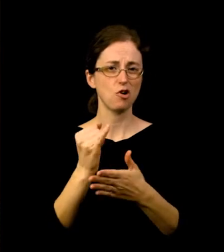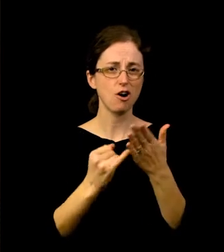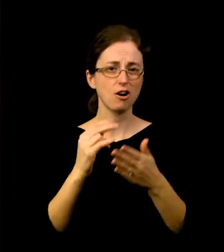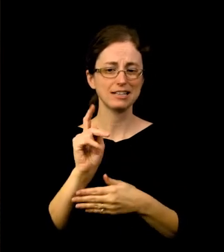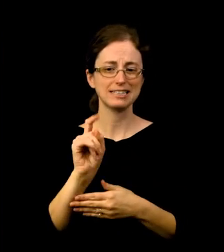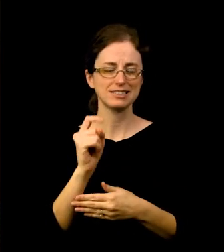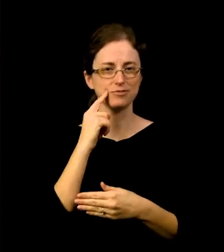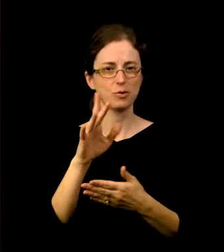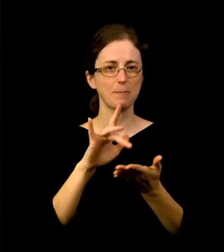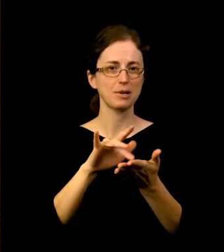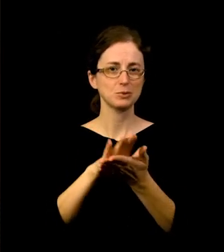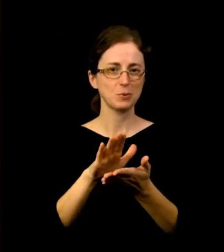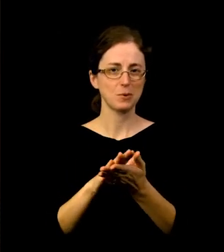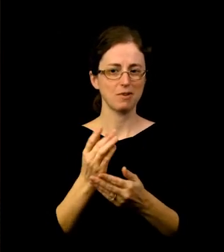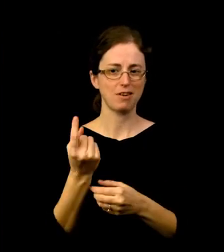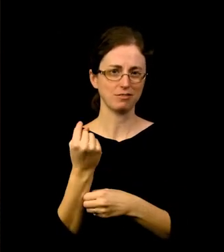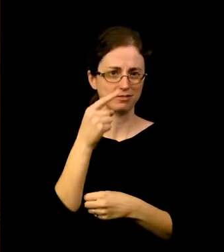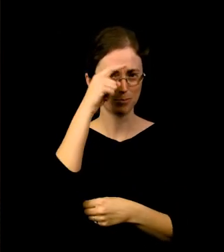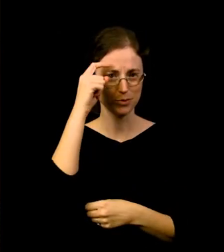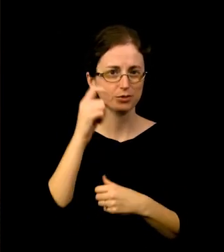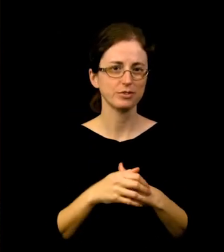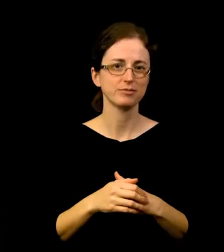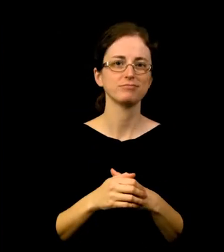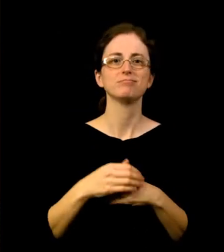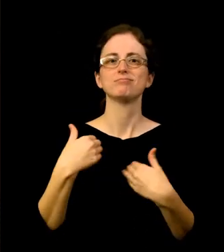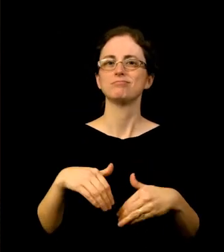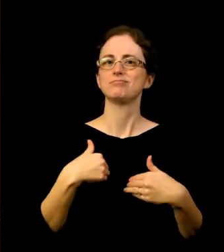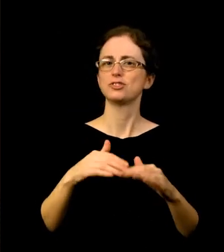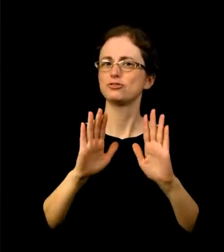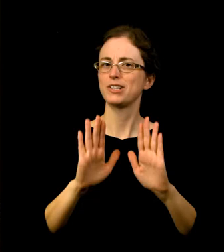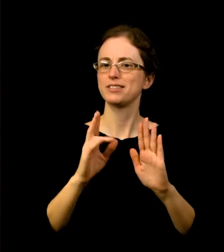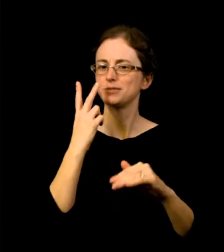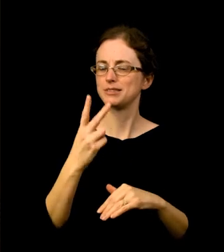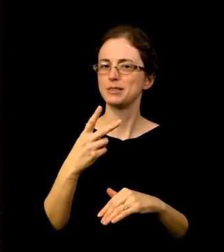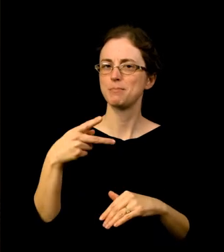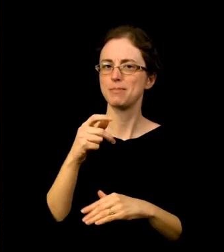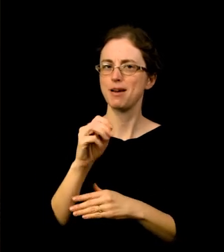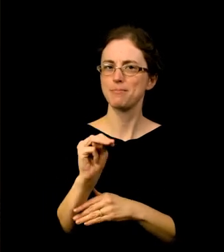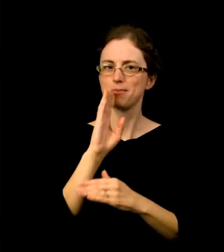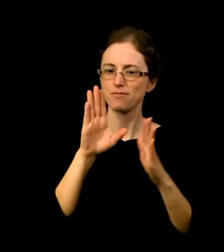resource artists and organizations that have historically been underrepresented by art museums in the United States.